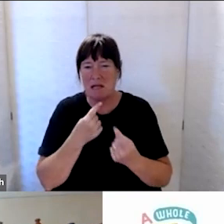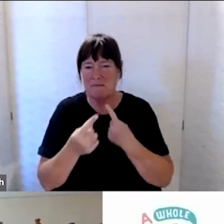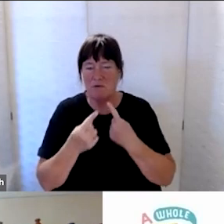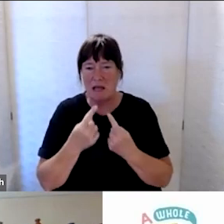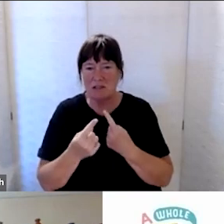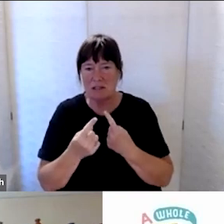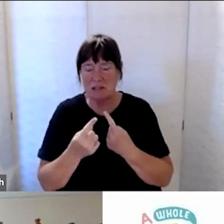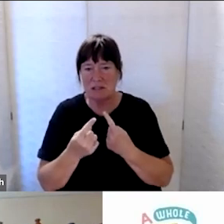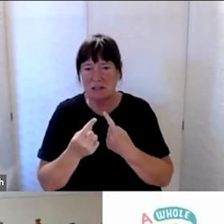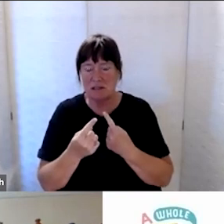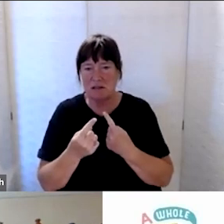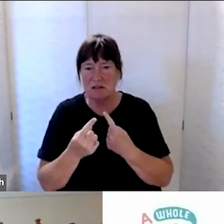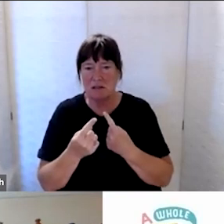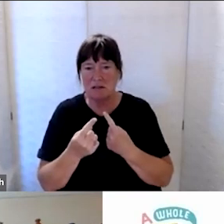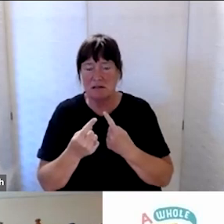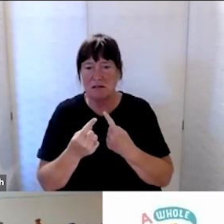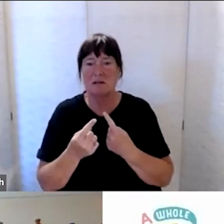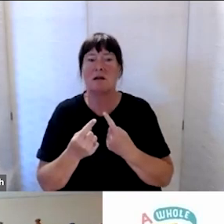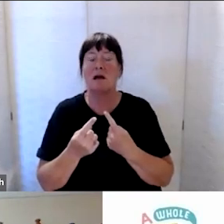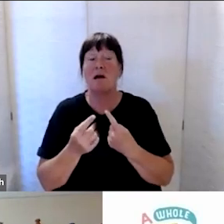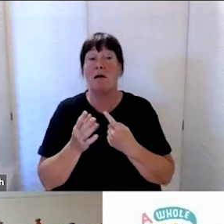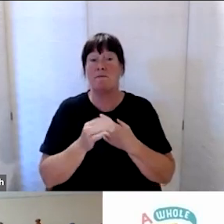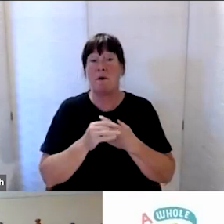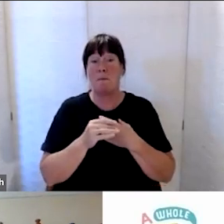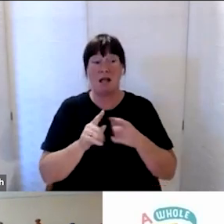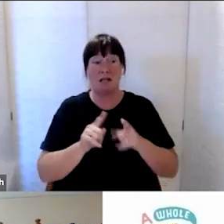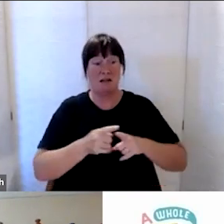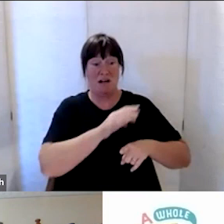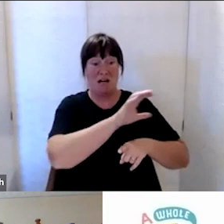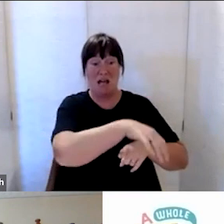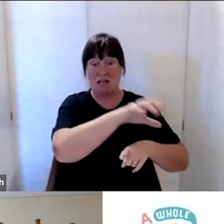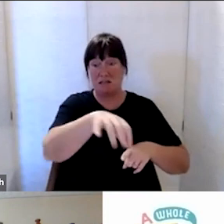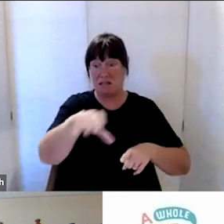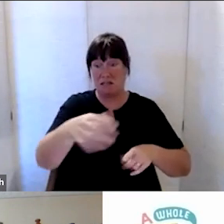from the people that various agencies support who have disabilities